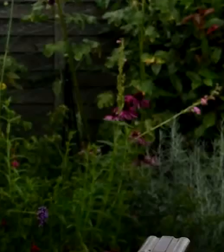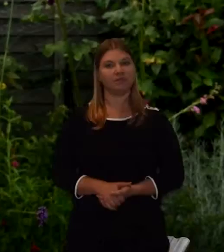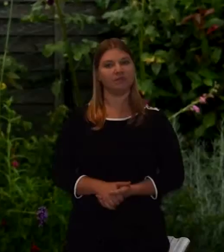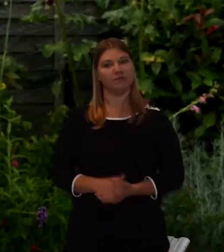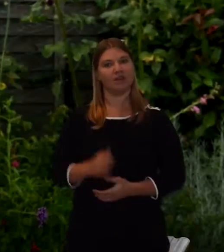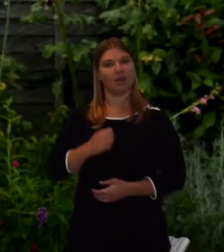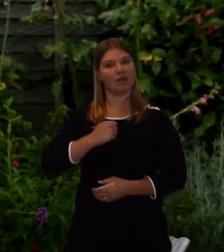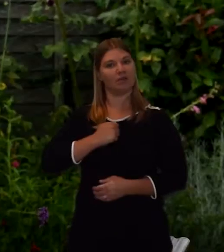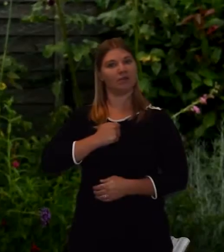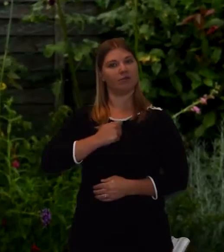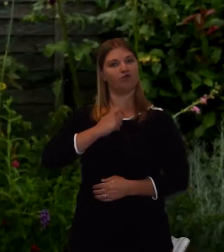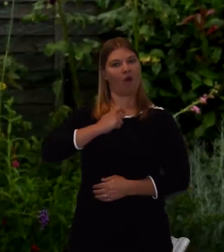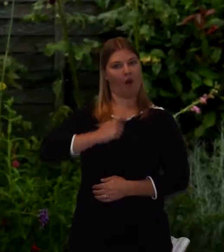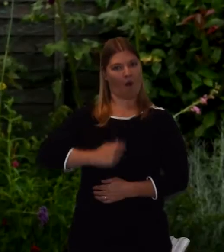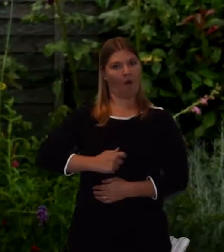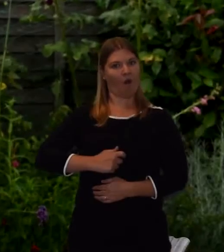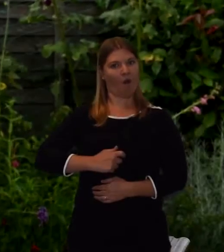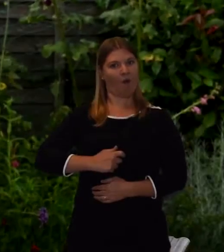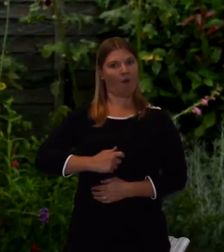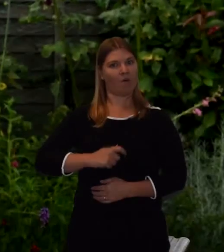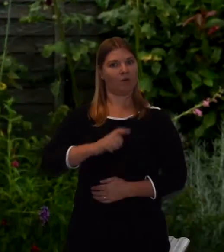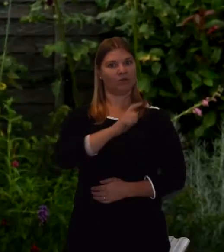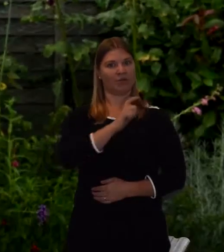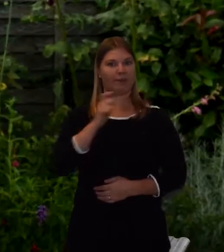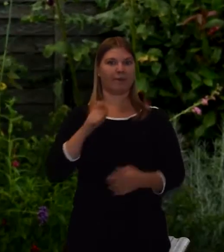In my role as a chaplain at the local hospice